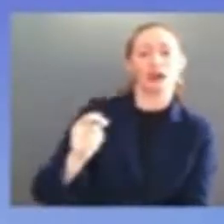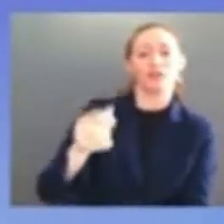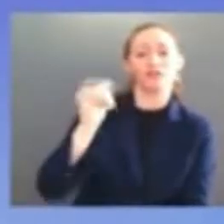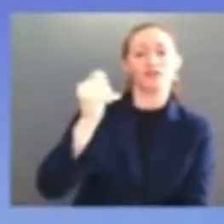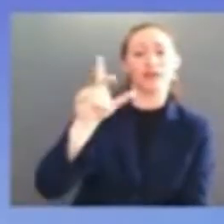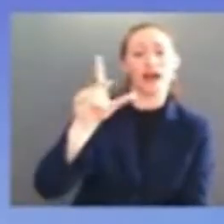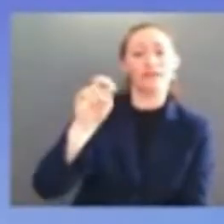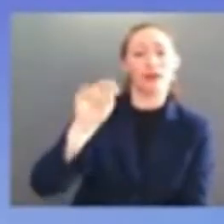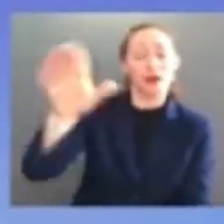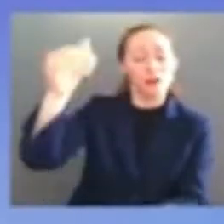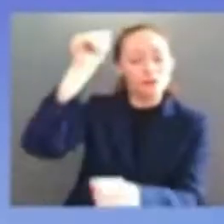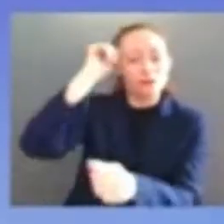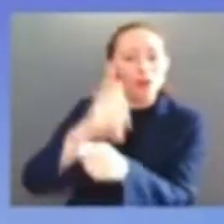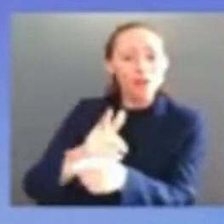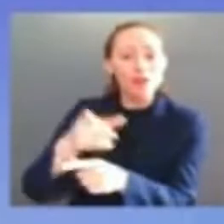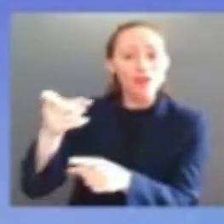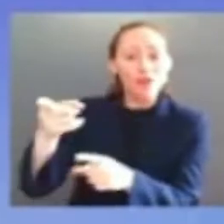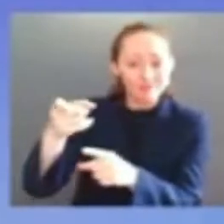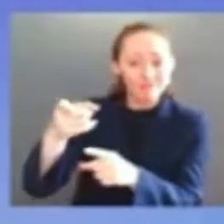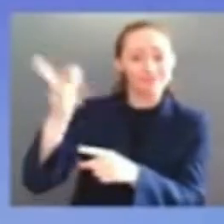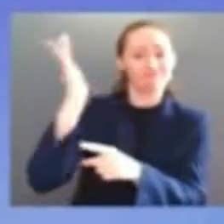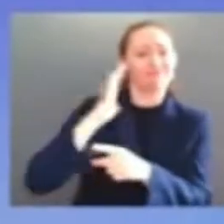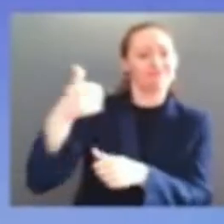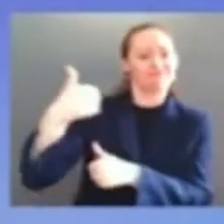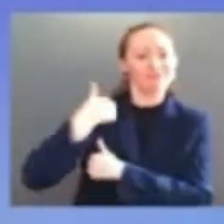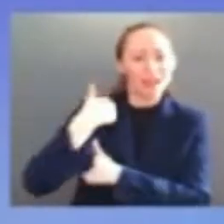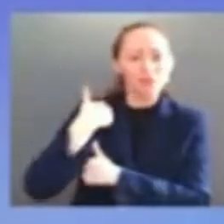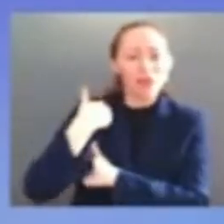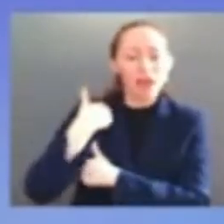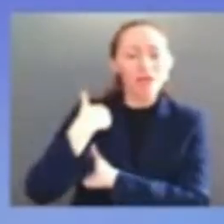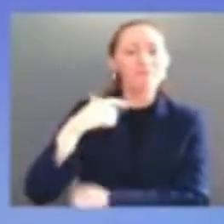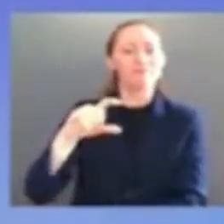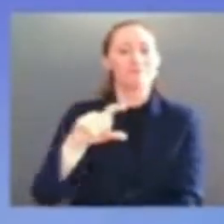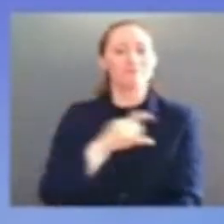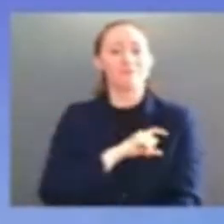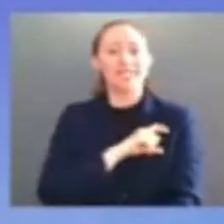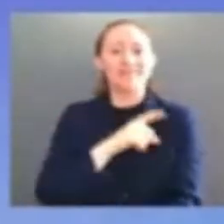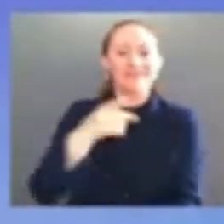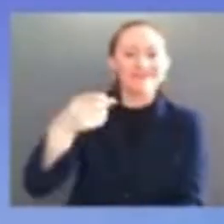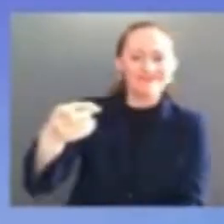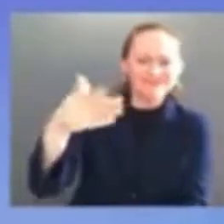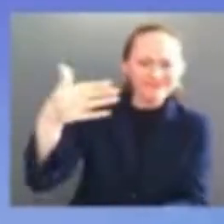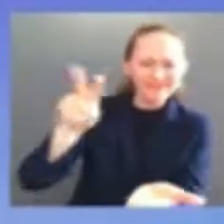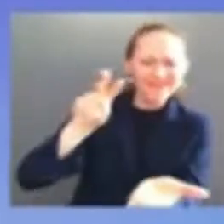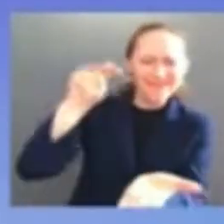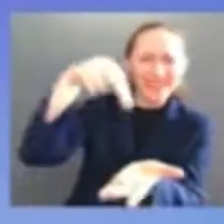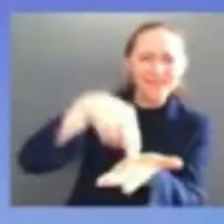this man looks like he can still play buddy he's got biceps about as big as my calves